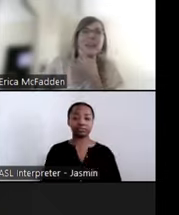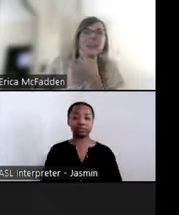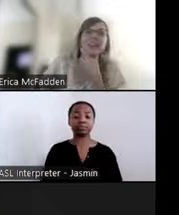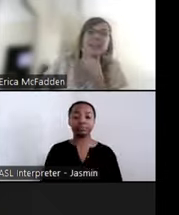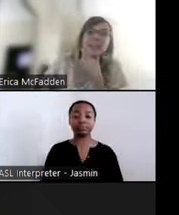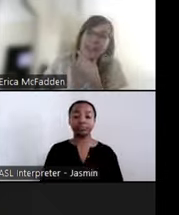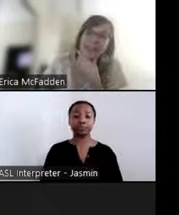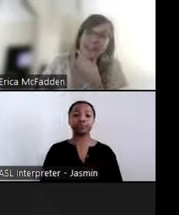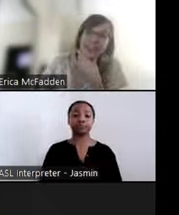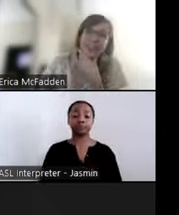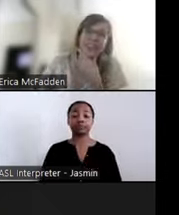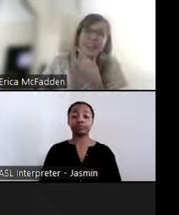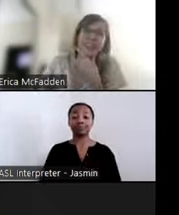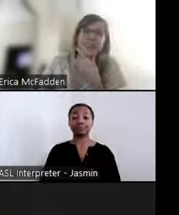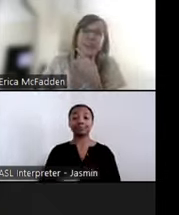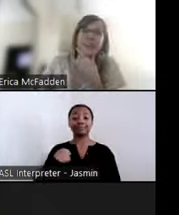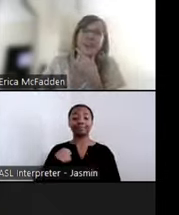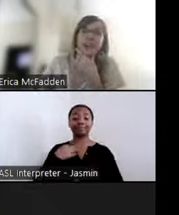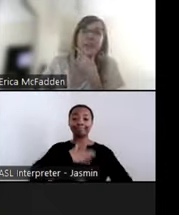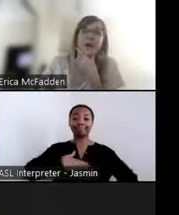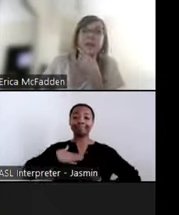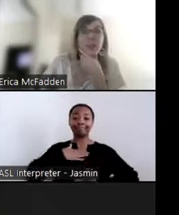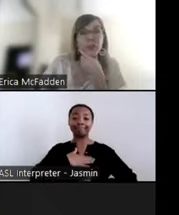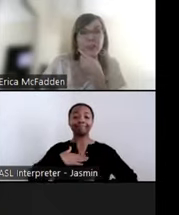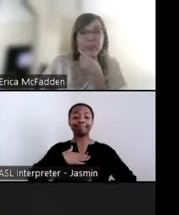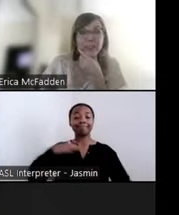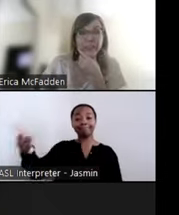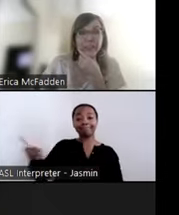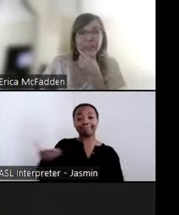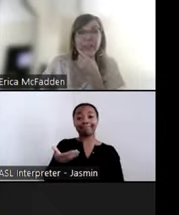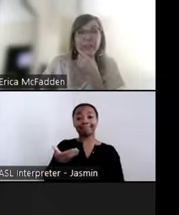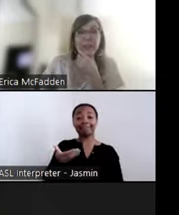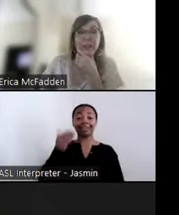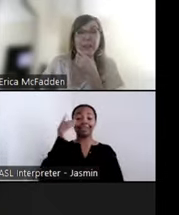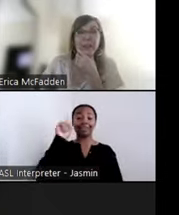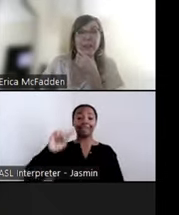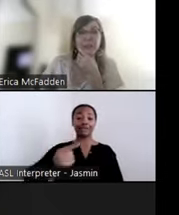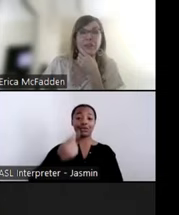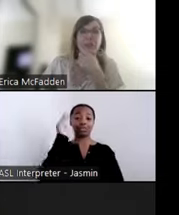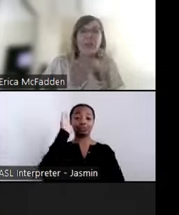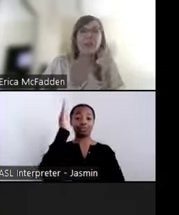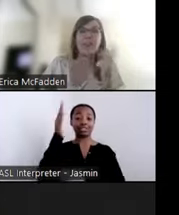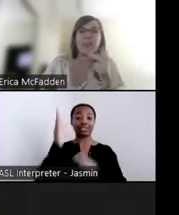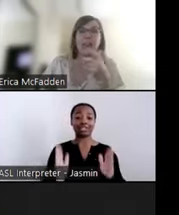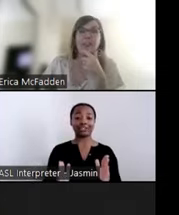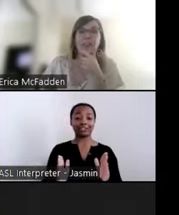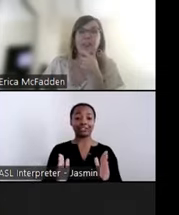It is my distinct pleasure to introduce our first presenter. Both are national